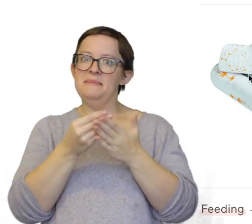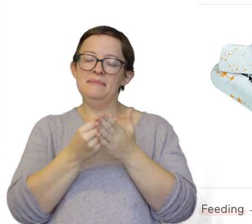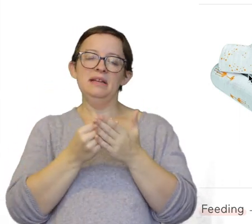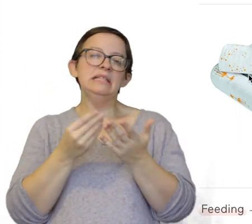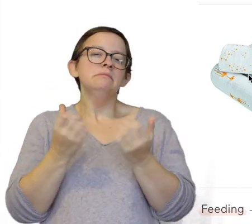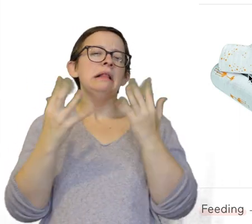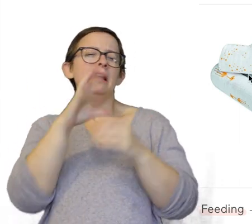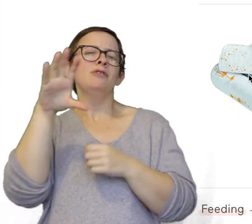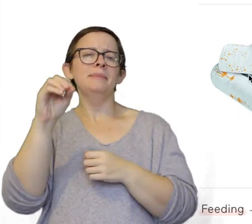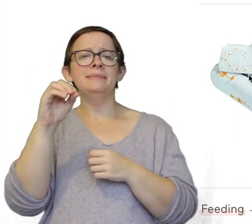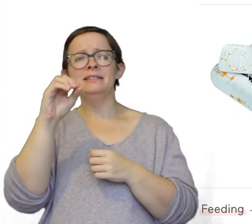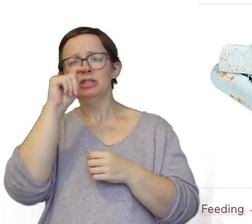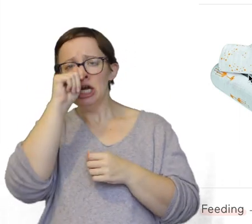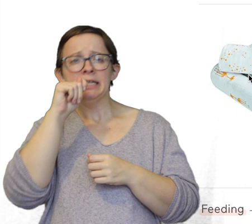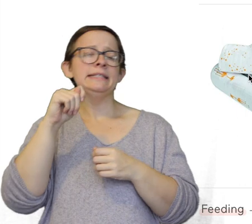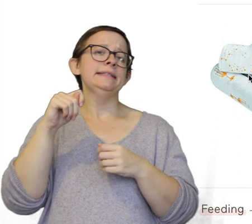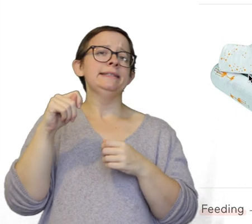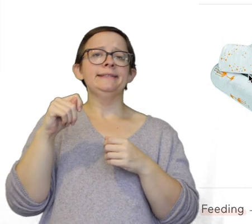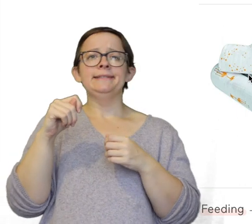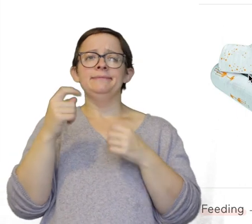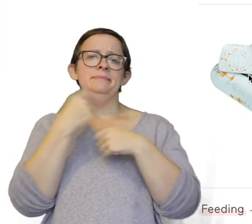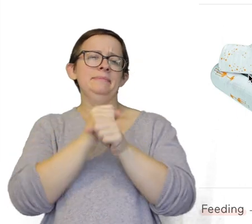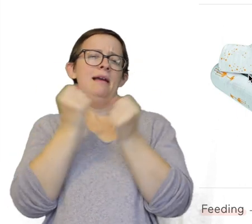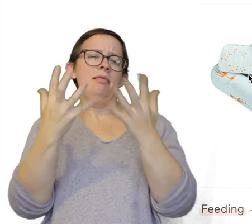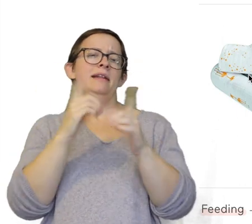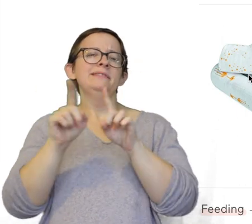A lot of the companies out there.. Target, other brands make swaddle blankets that are much cheaper